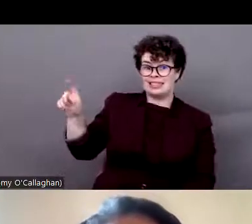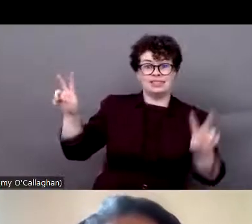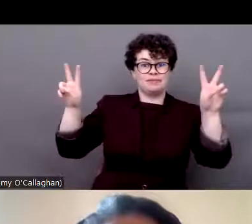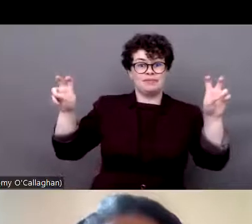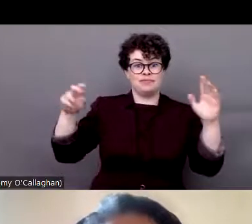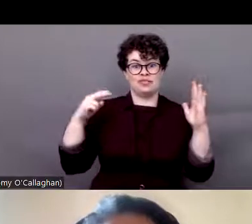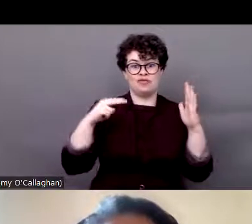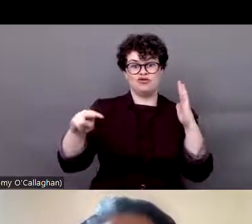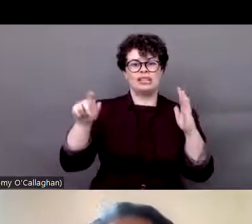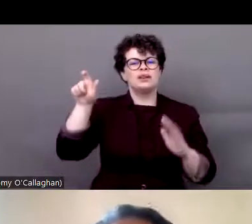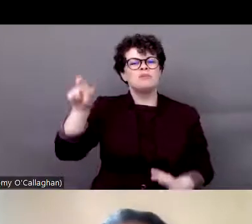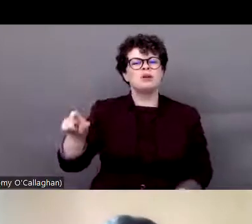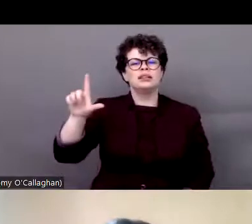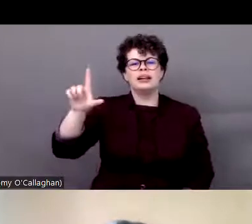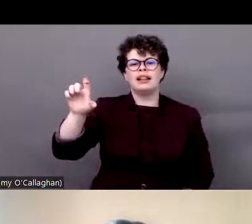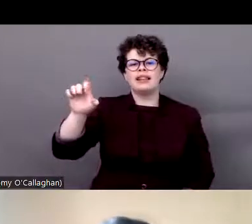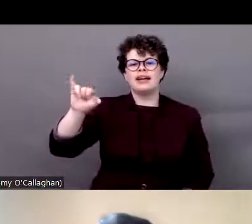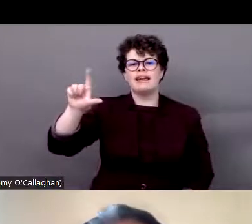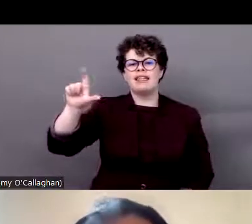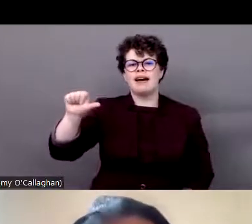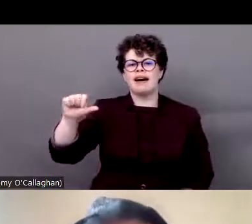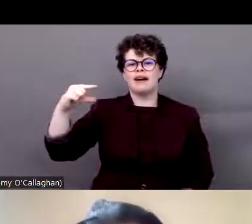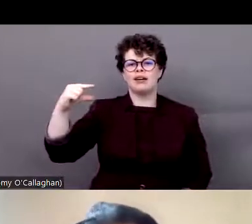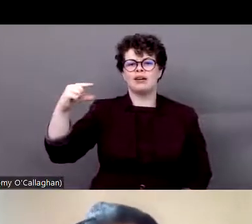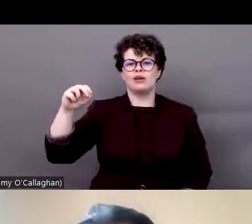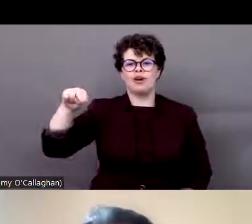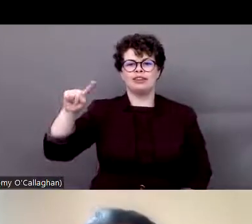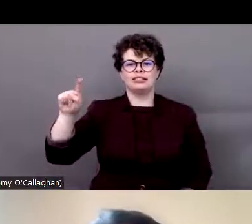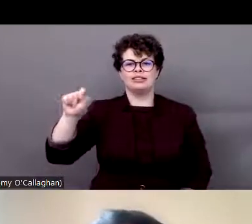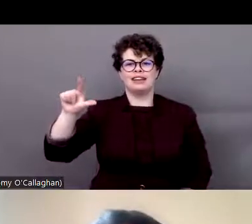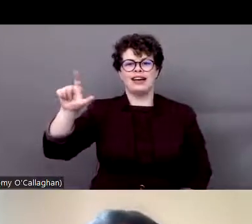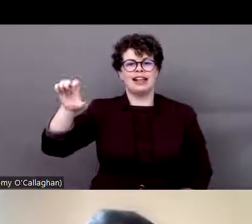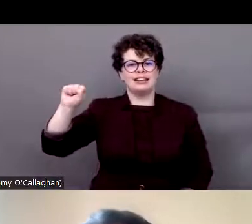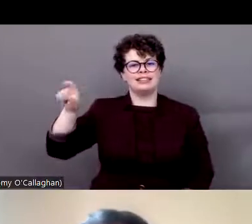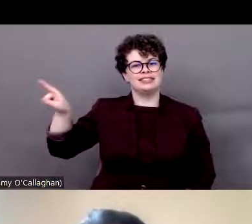called Lele Gonzalez because this is a